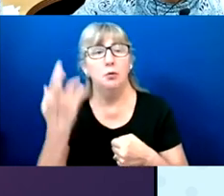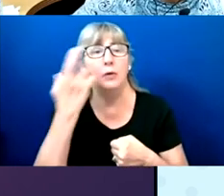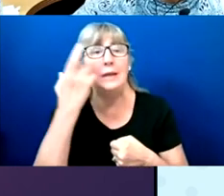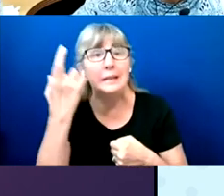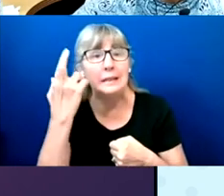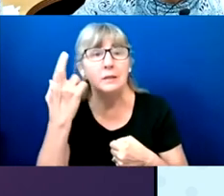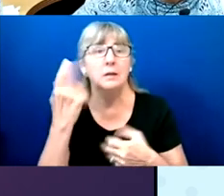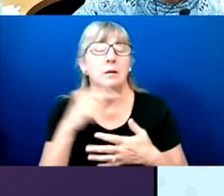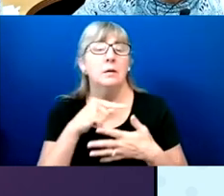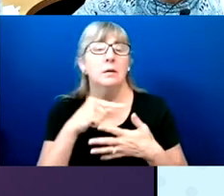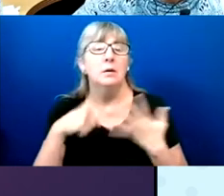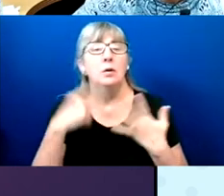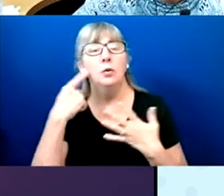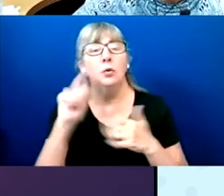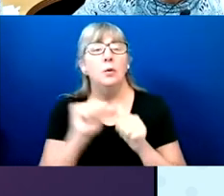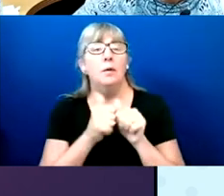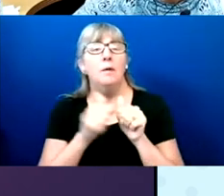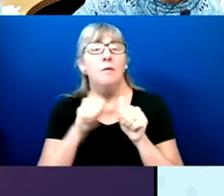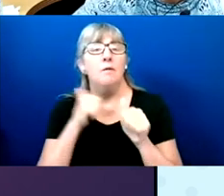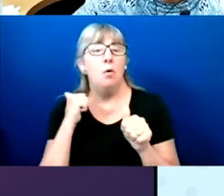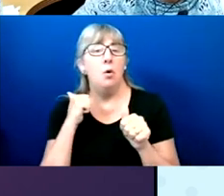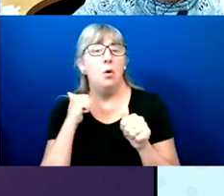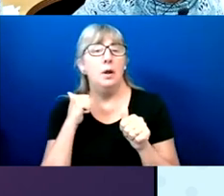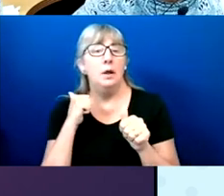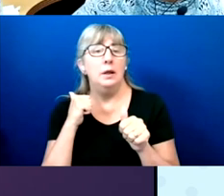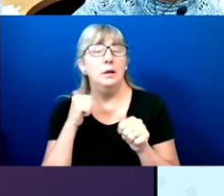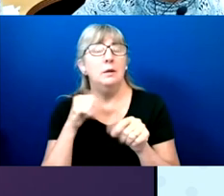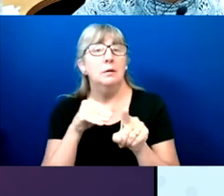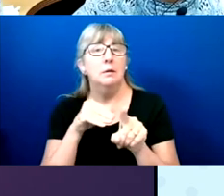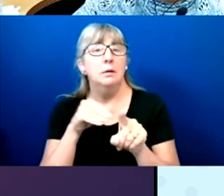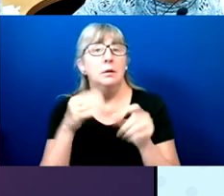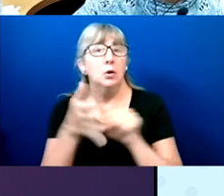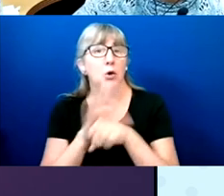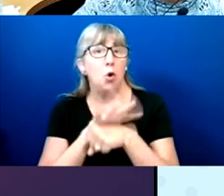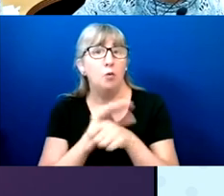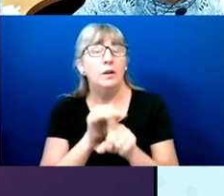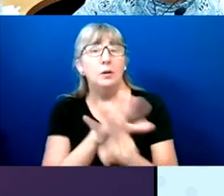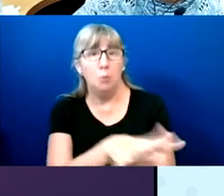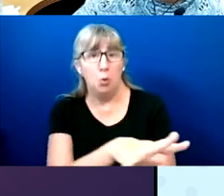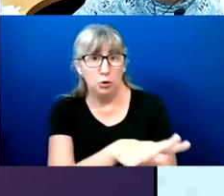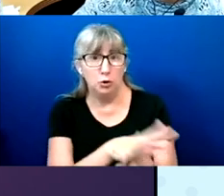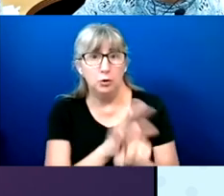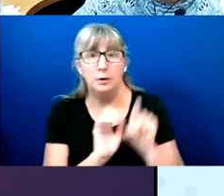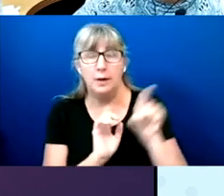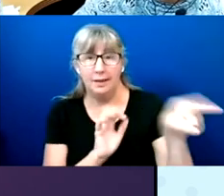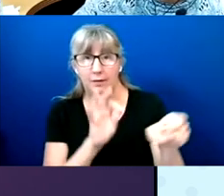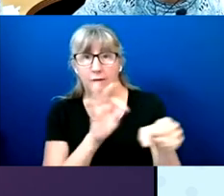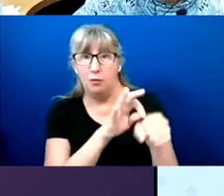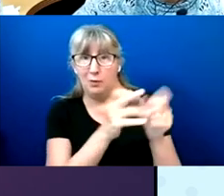to avoid the risk of exposure to the COVID-19 at the polling place, which was 42% of the